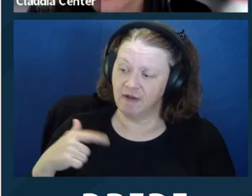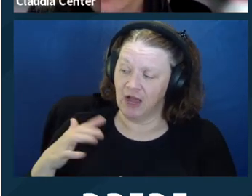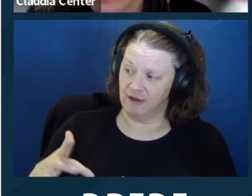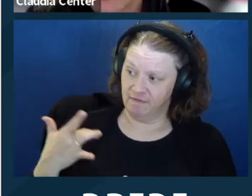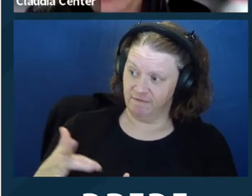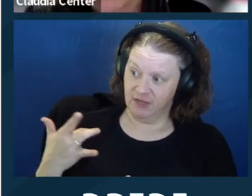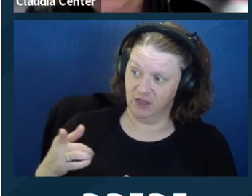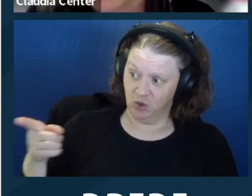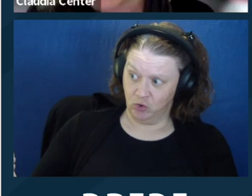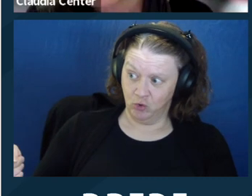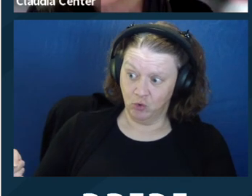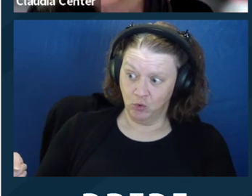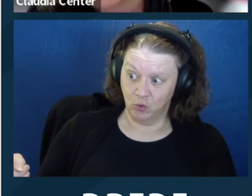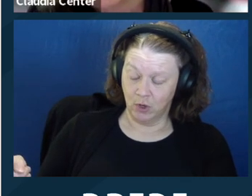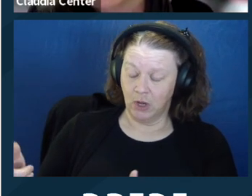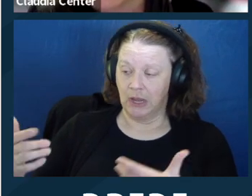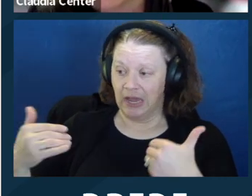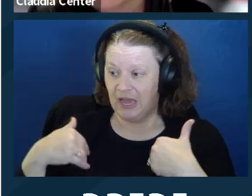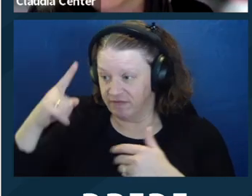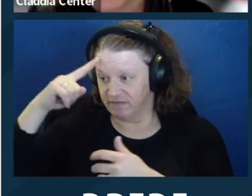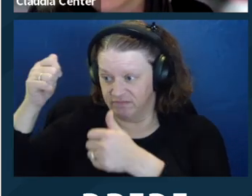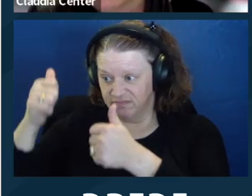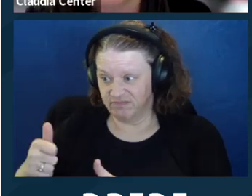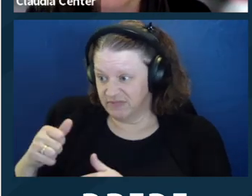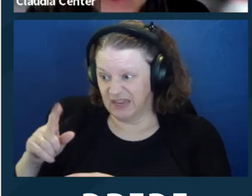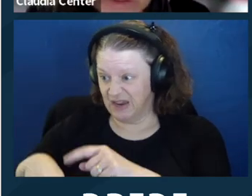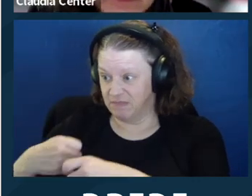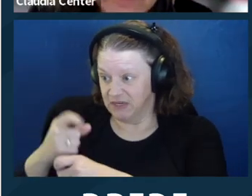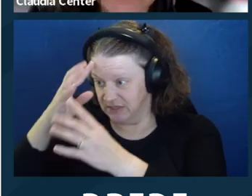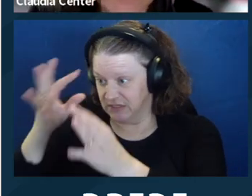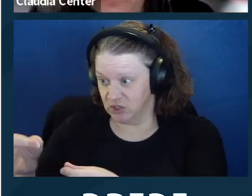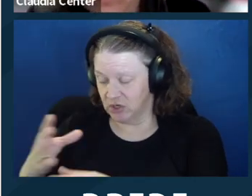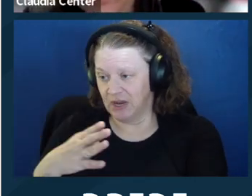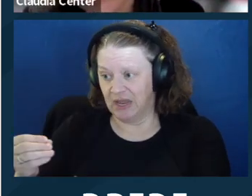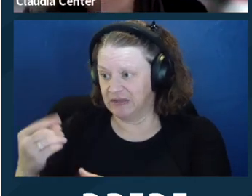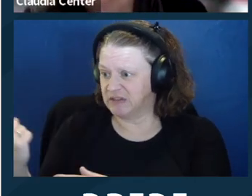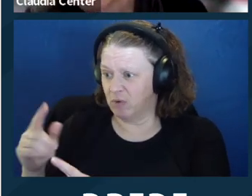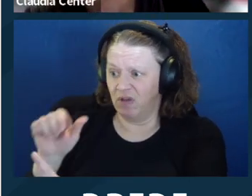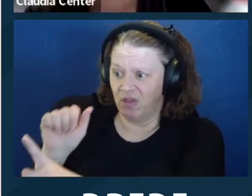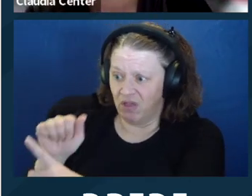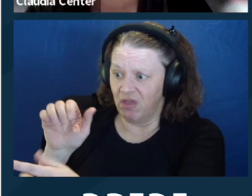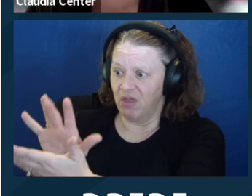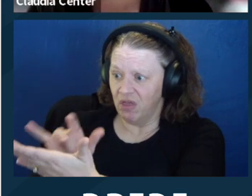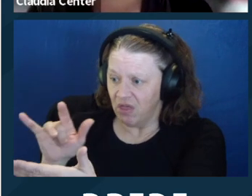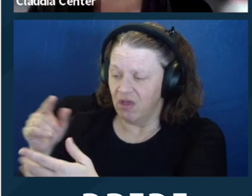to harm, you are giving me advanced permission to tell the Court or tell your daughter or